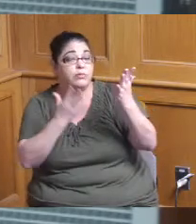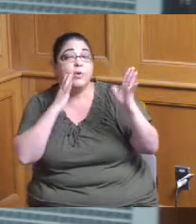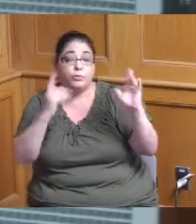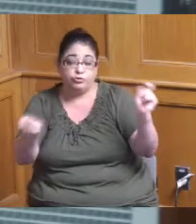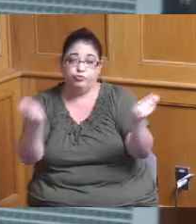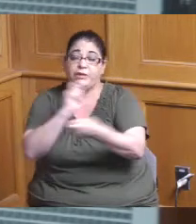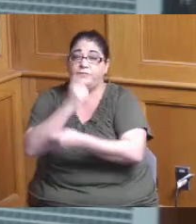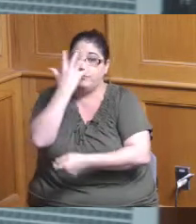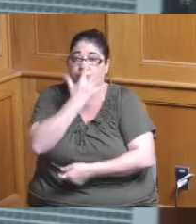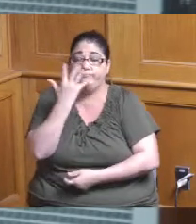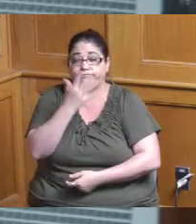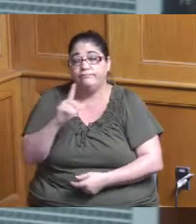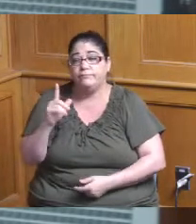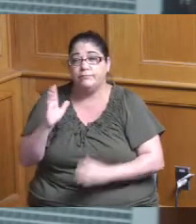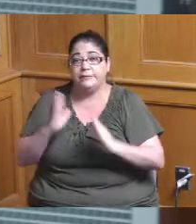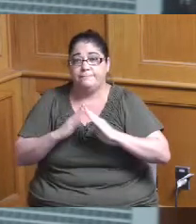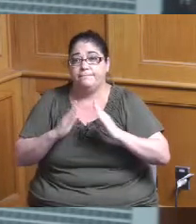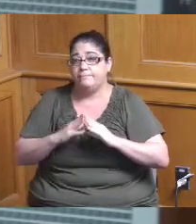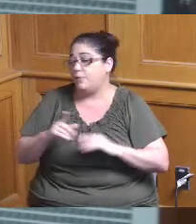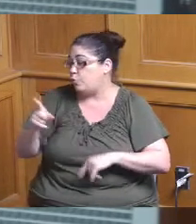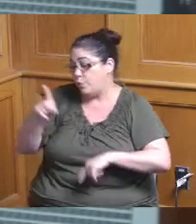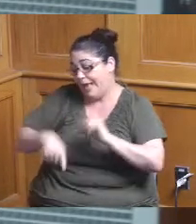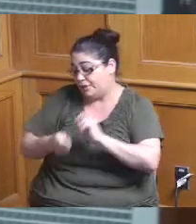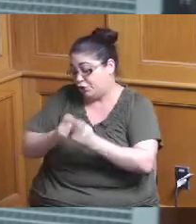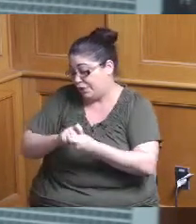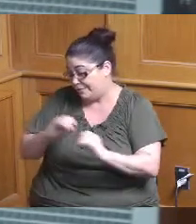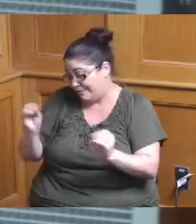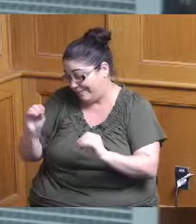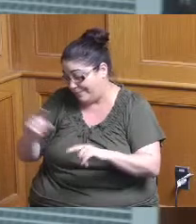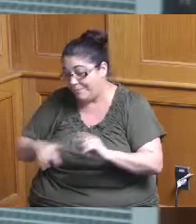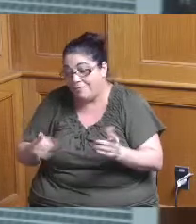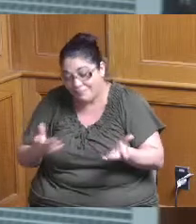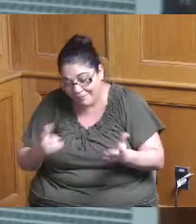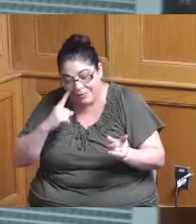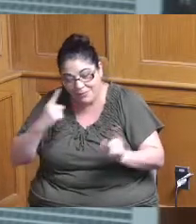yeah there's nothing you can do about it mark but okay I just got to bring it up but you see